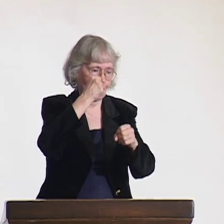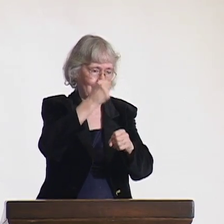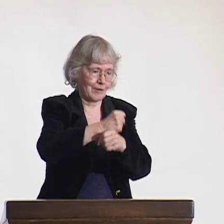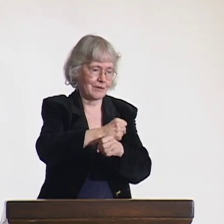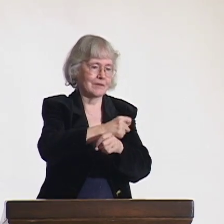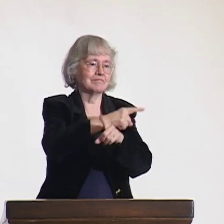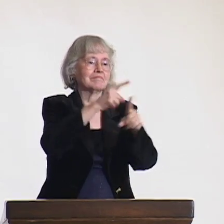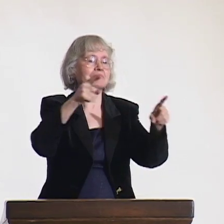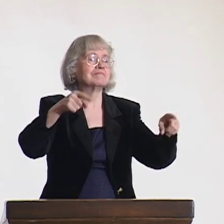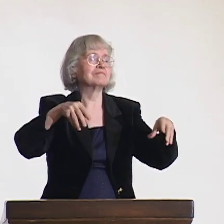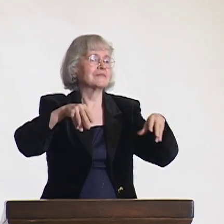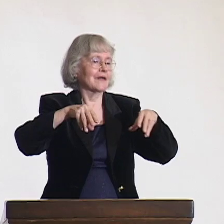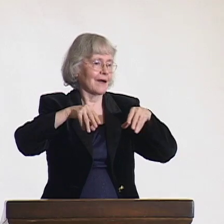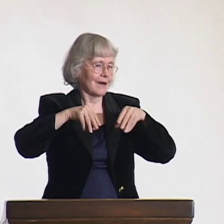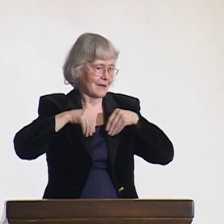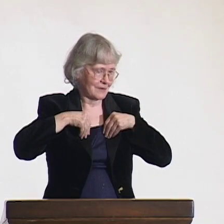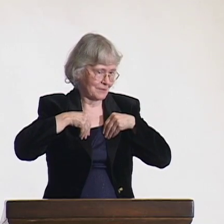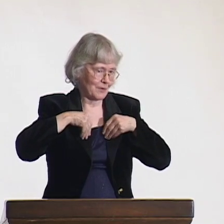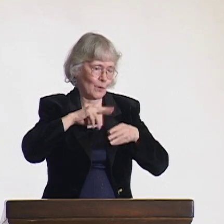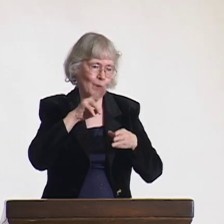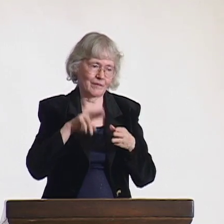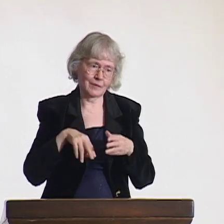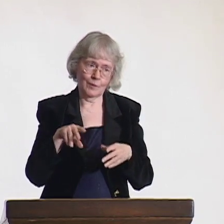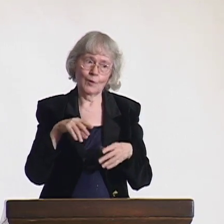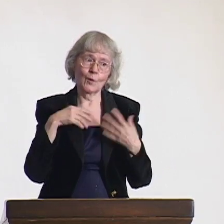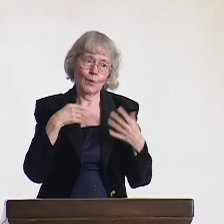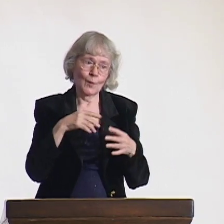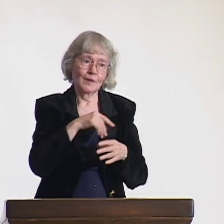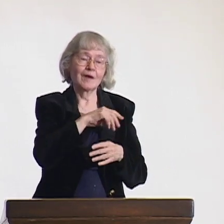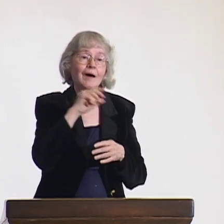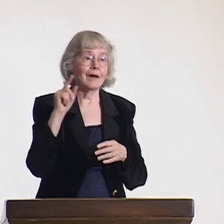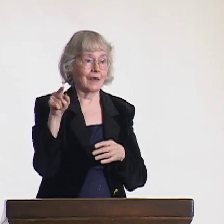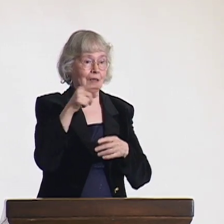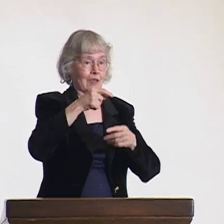The United Nations has finally accepted this.